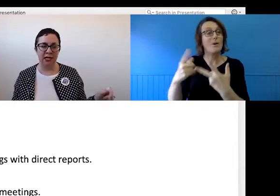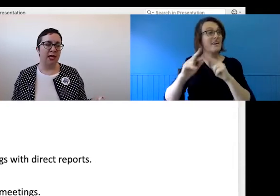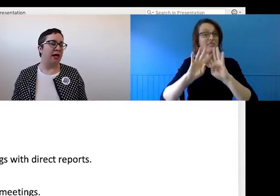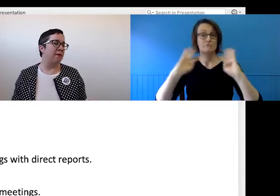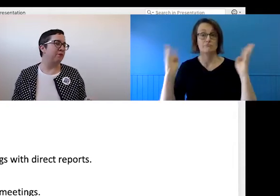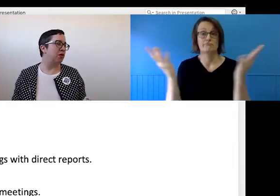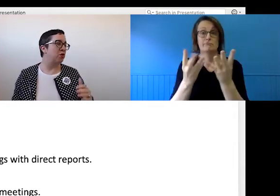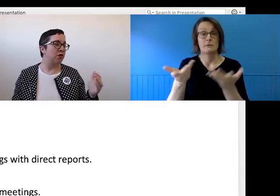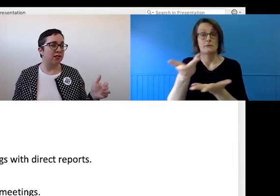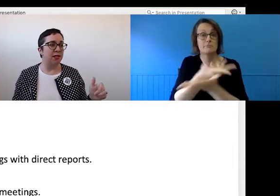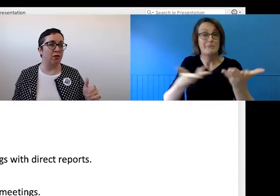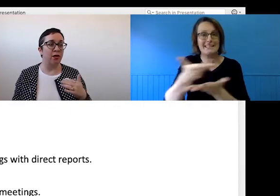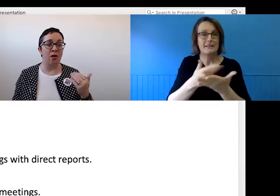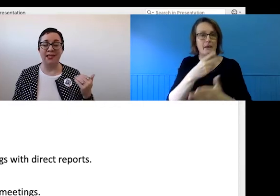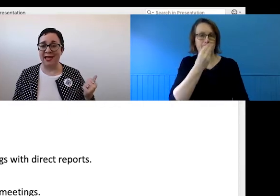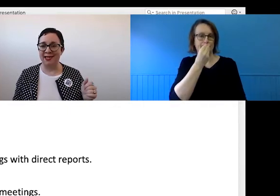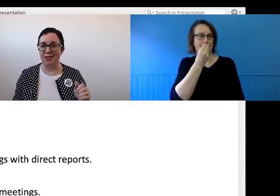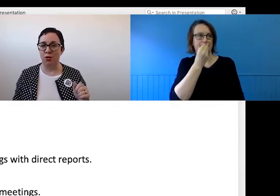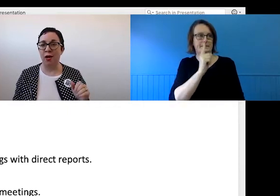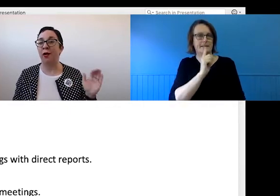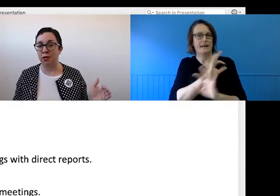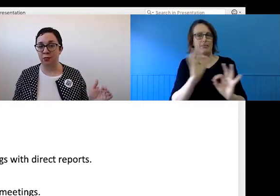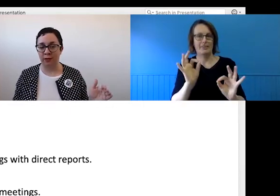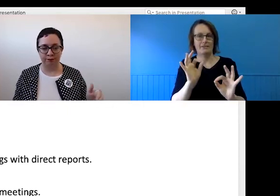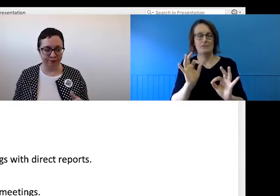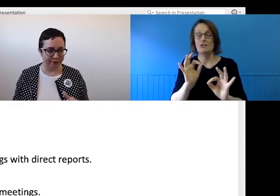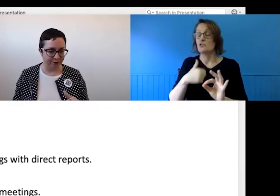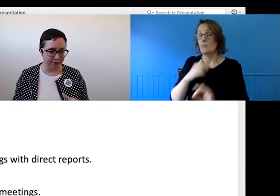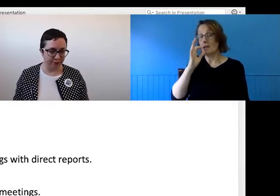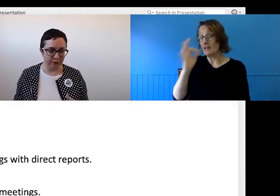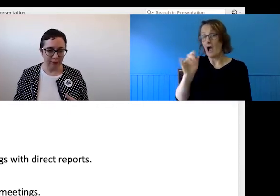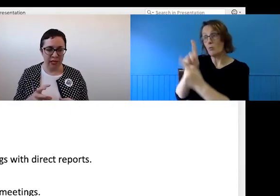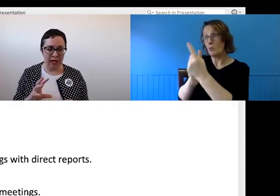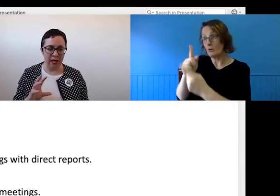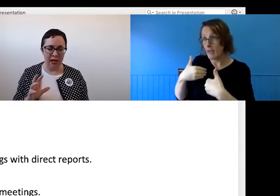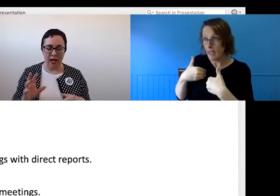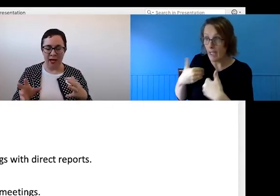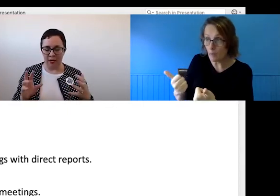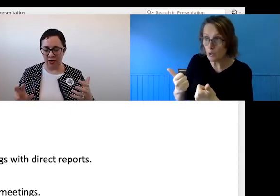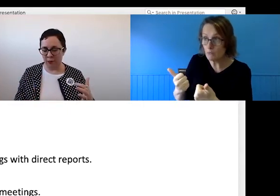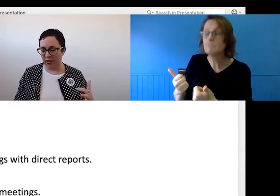meetings, which could just include an honest answer to "how are you doing?"